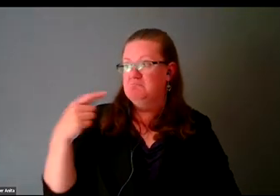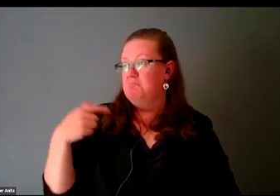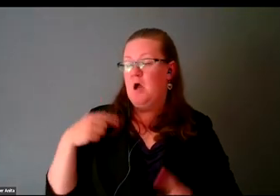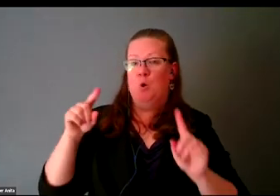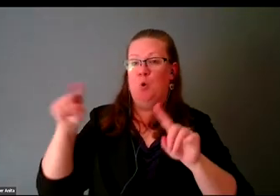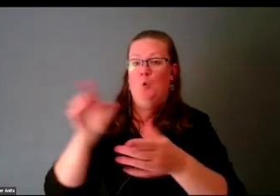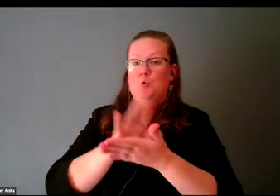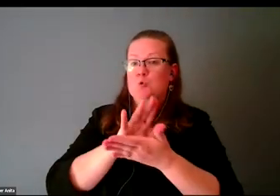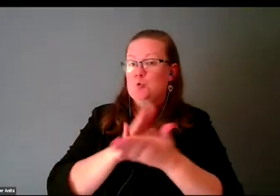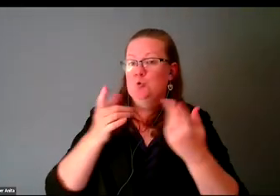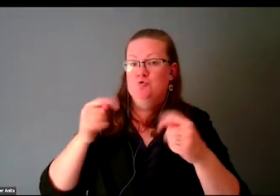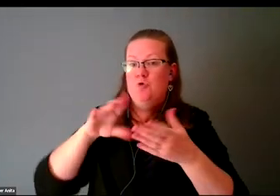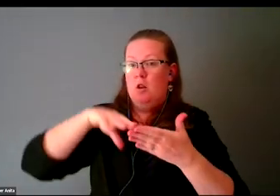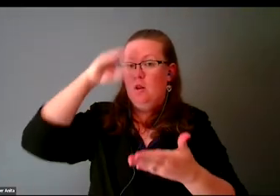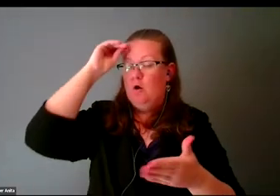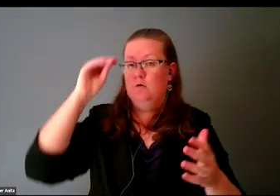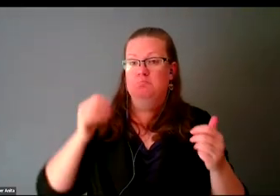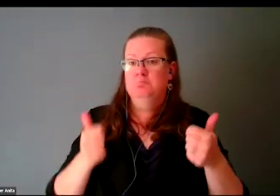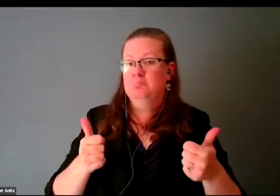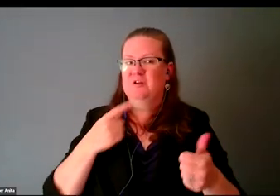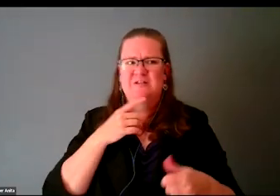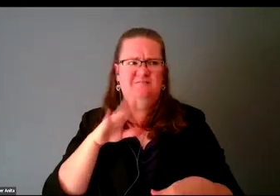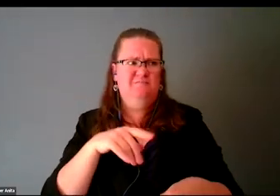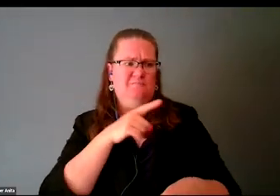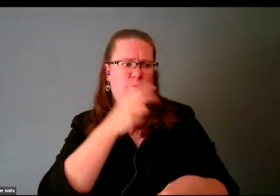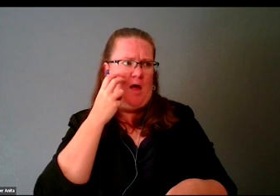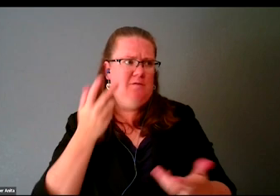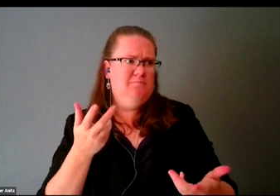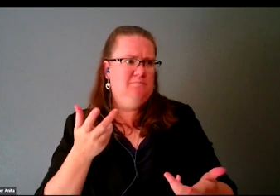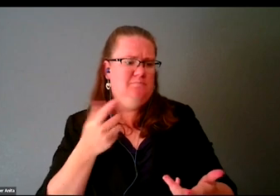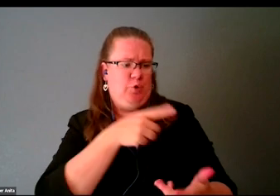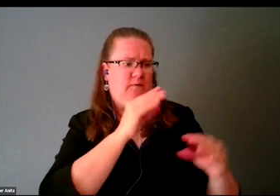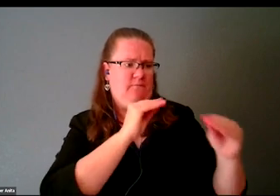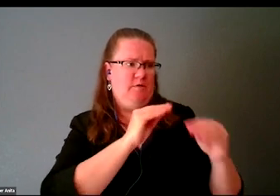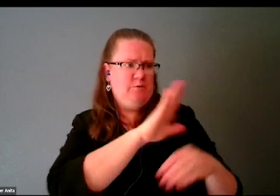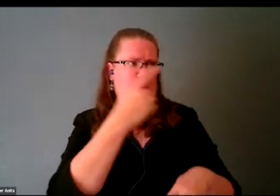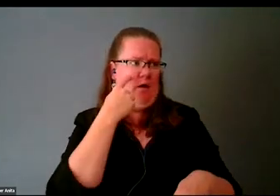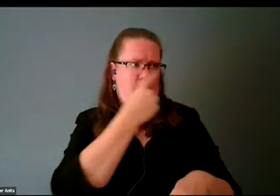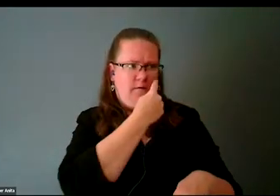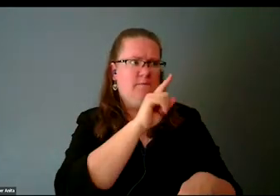and you say to me, "Well, you're blind, so go fix your eyes and then come back to school